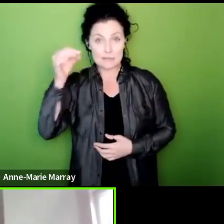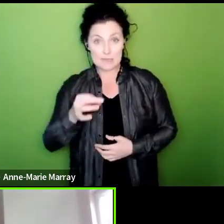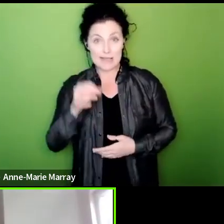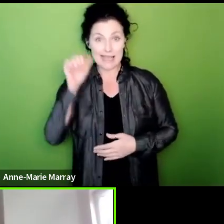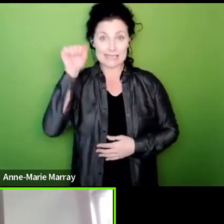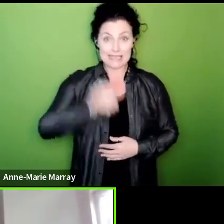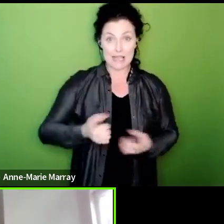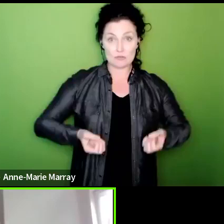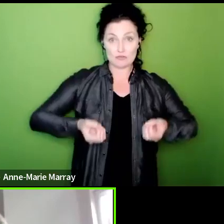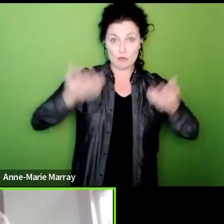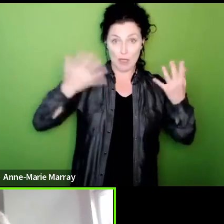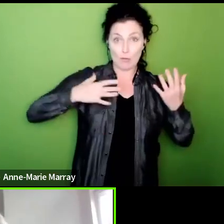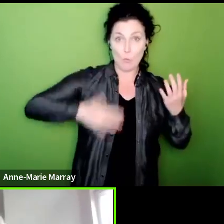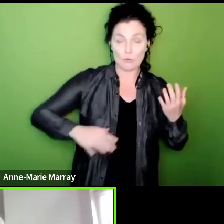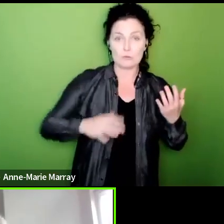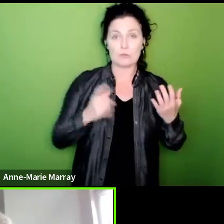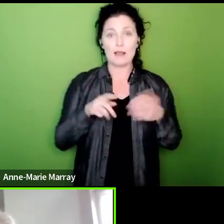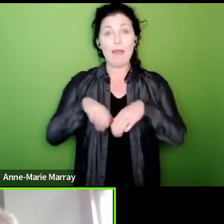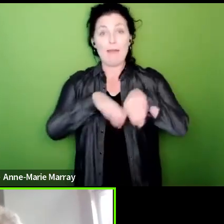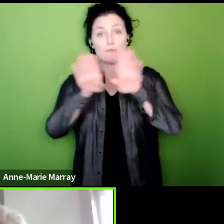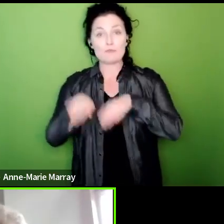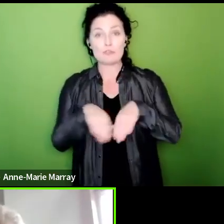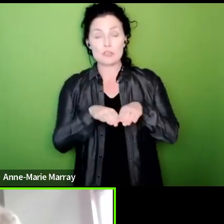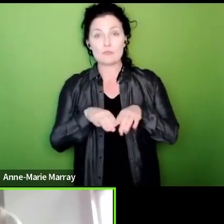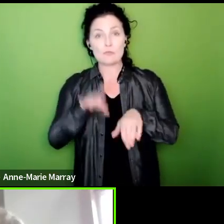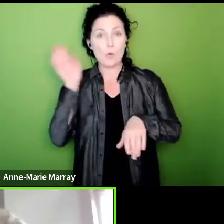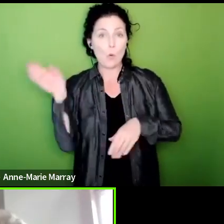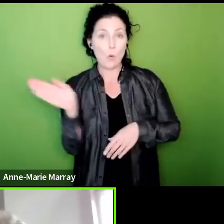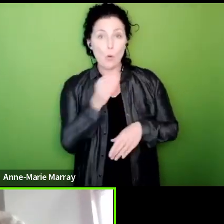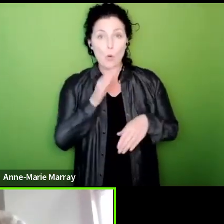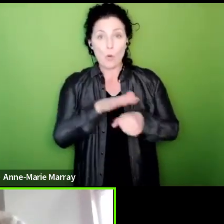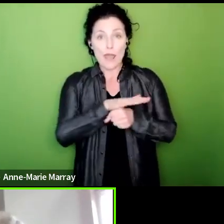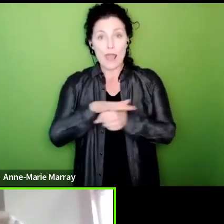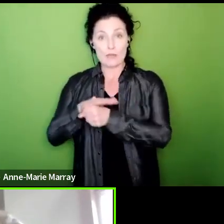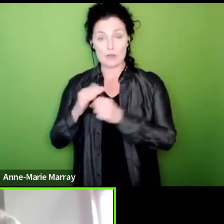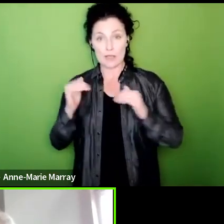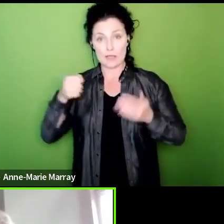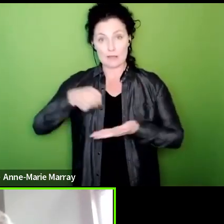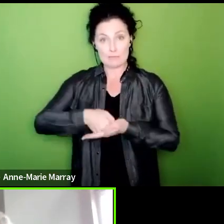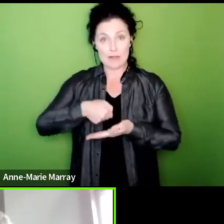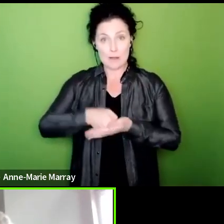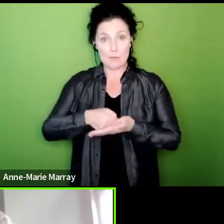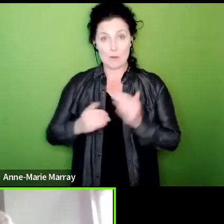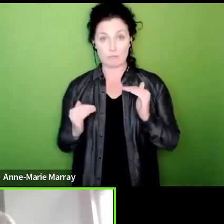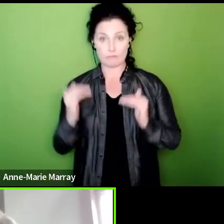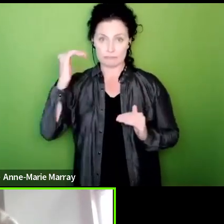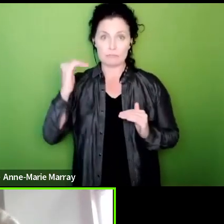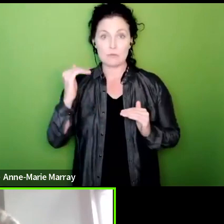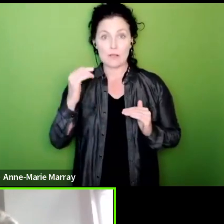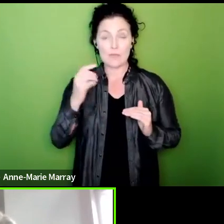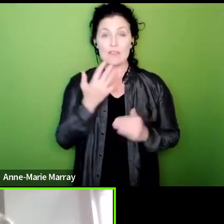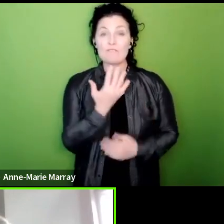um and the average across all areas that have got over the line um is 56 and a half percent so that